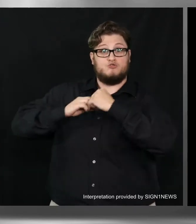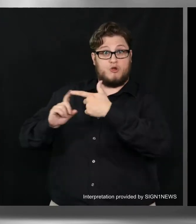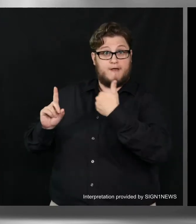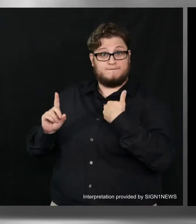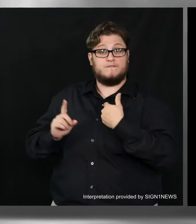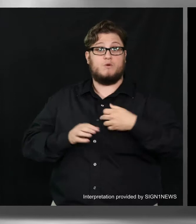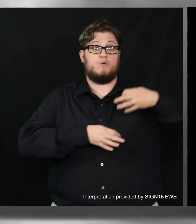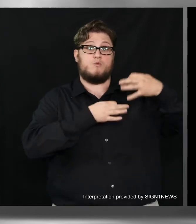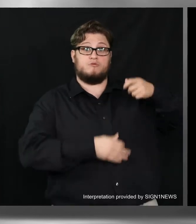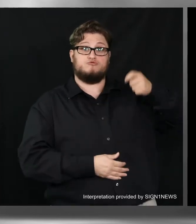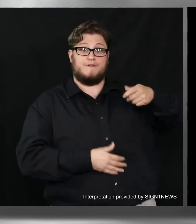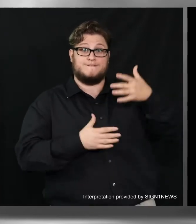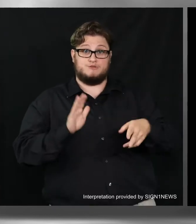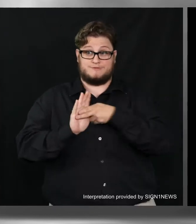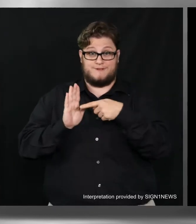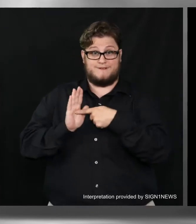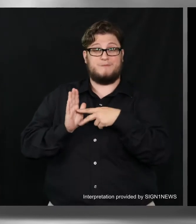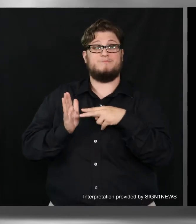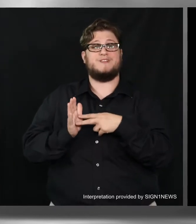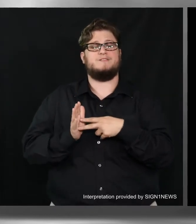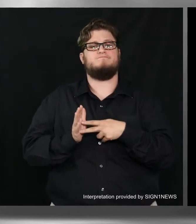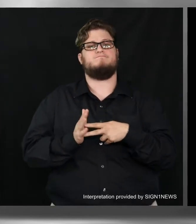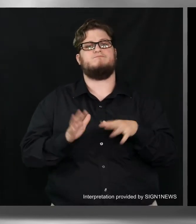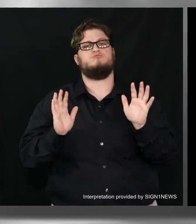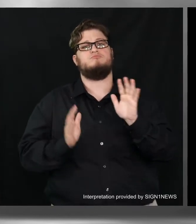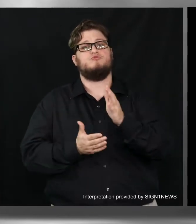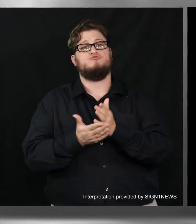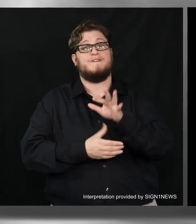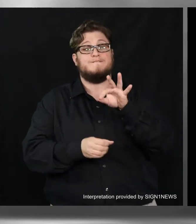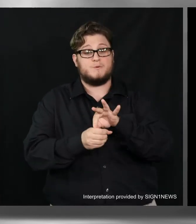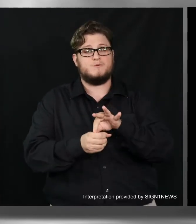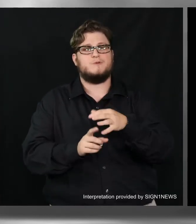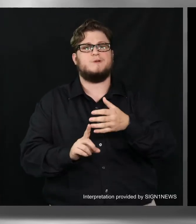If you have a legal guardian and the order from the court signed by a judge does